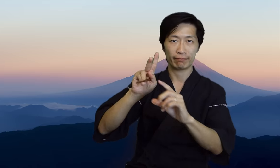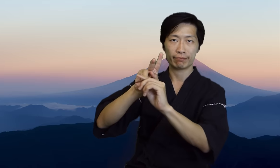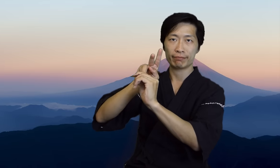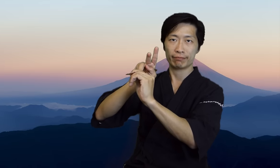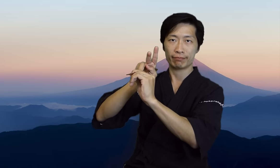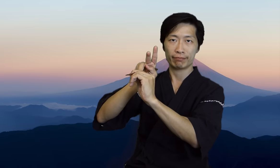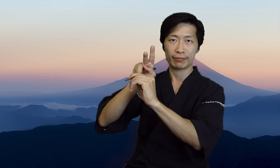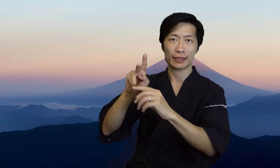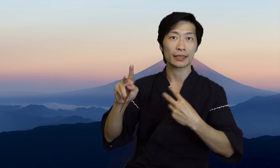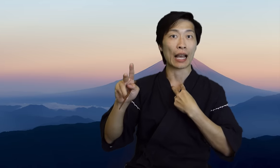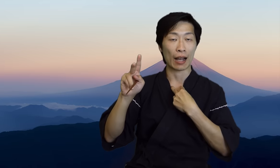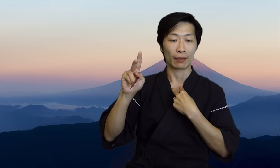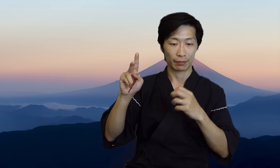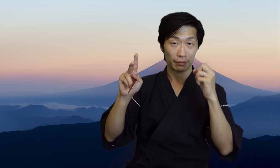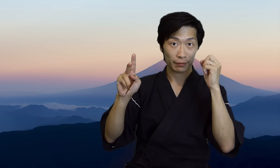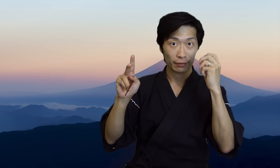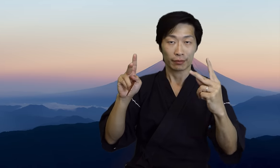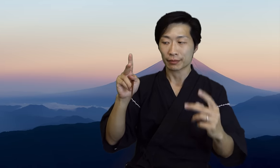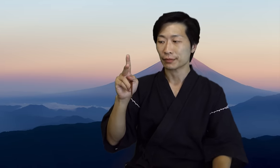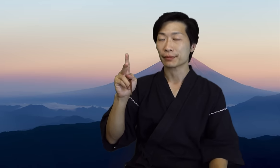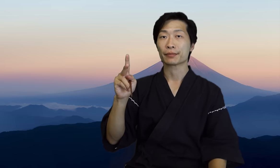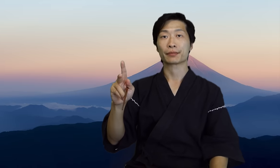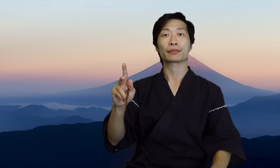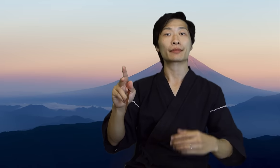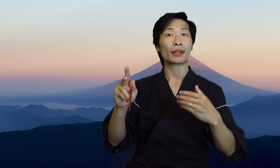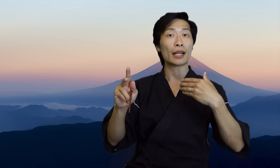held very firmly.